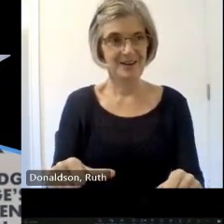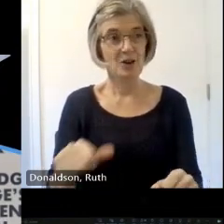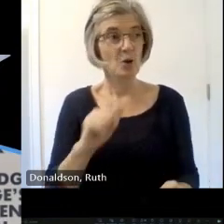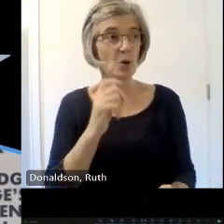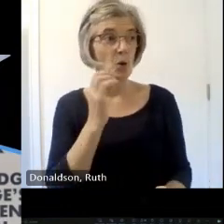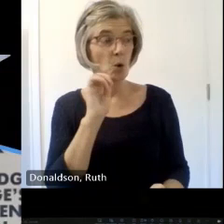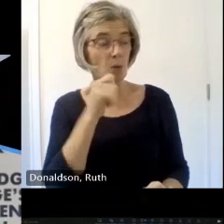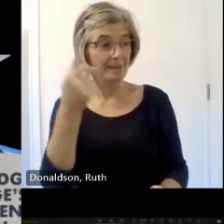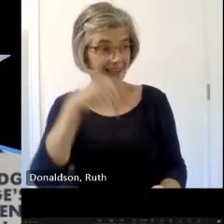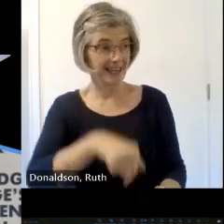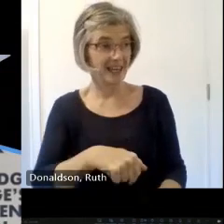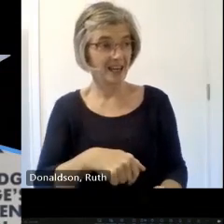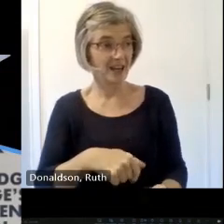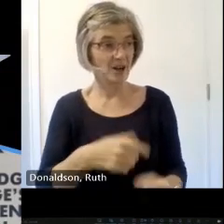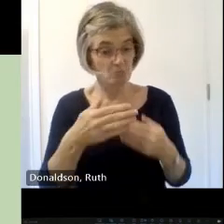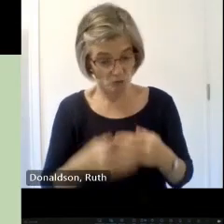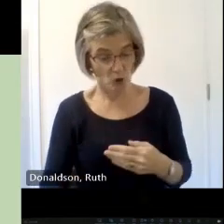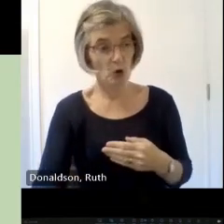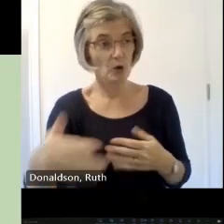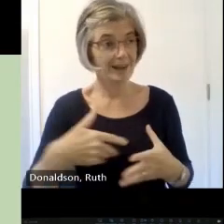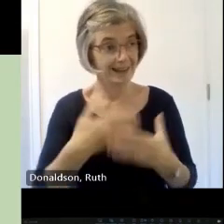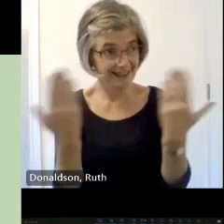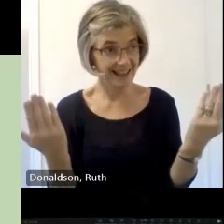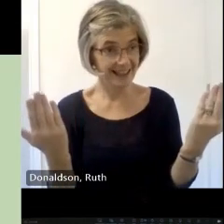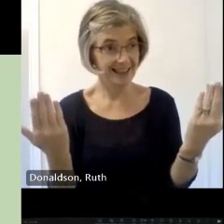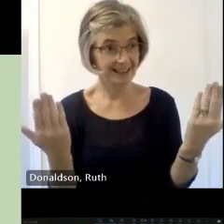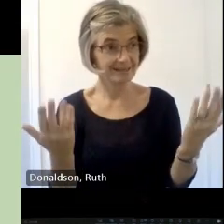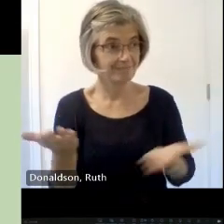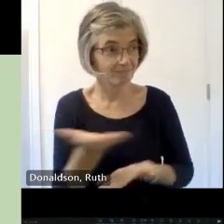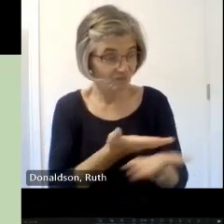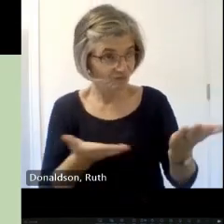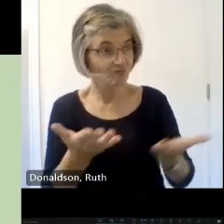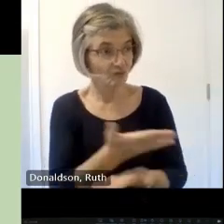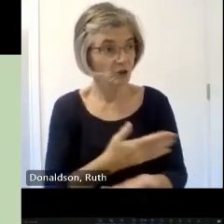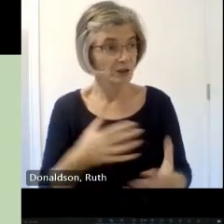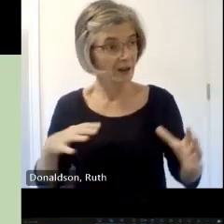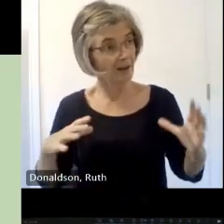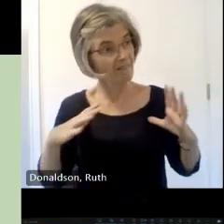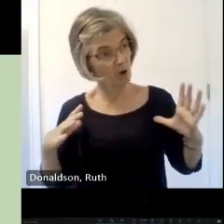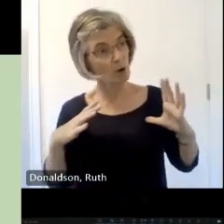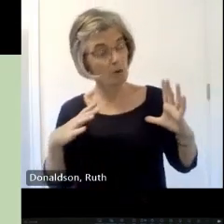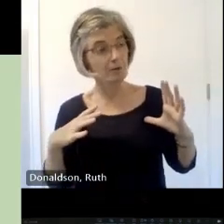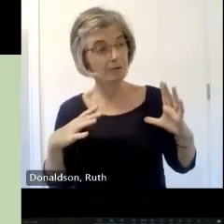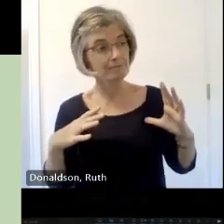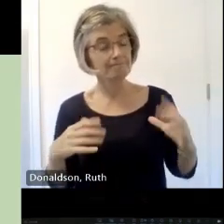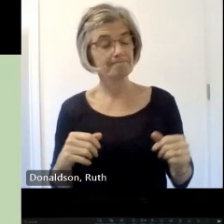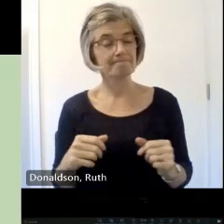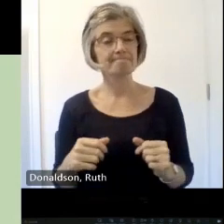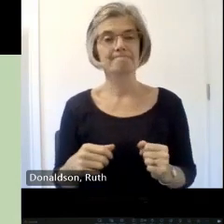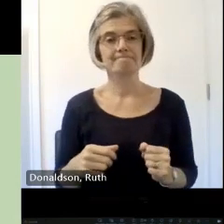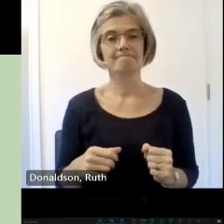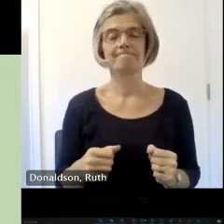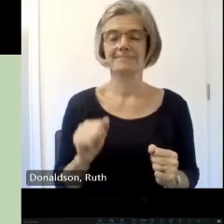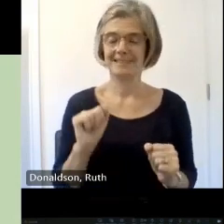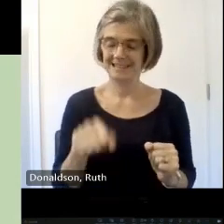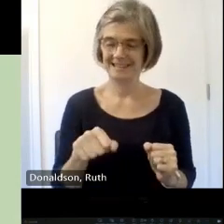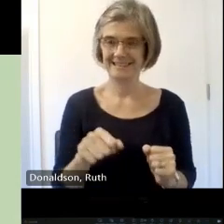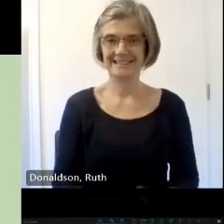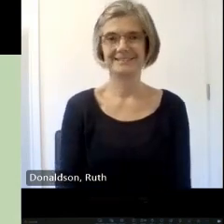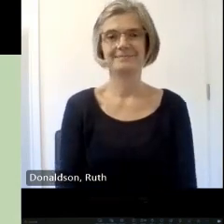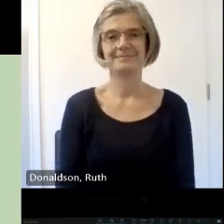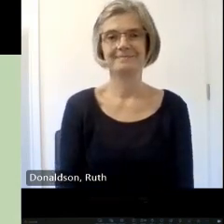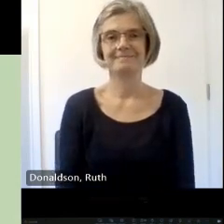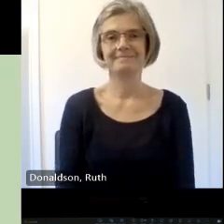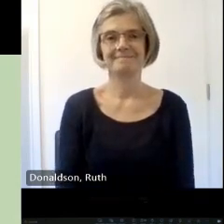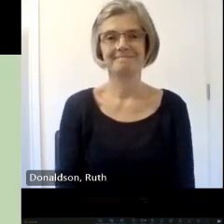for the informal networking at the end to chat about brilliant um jenard jenard Lohan from the